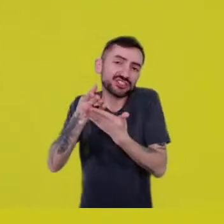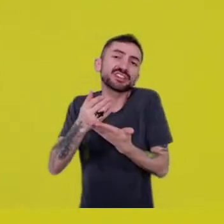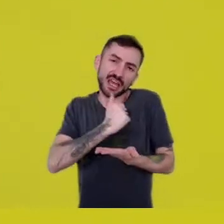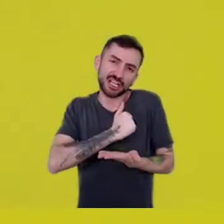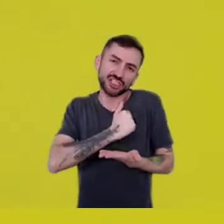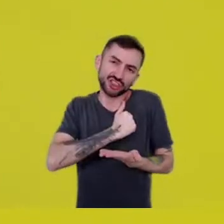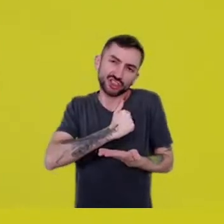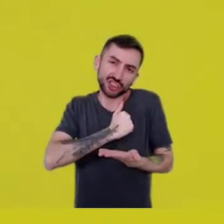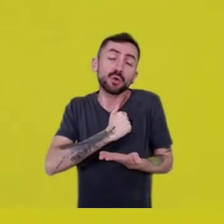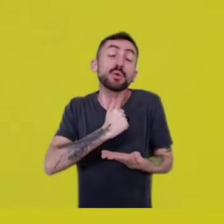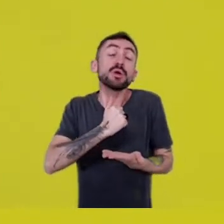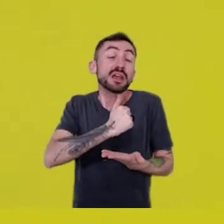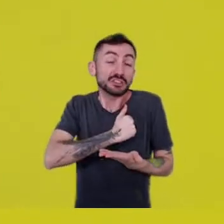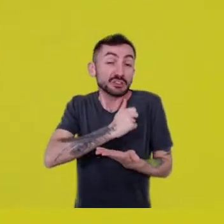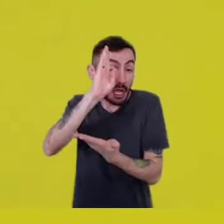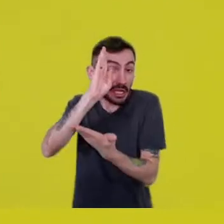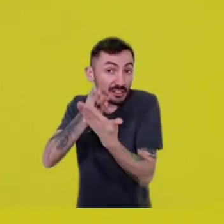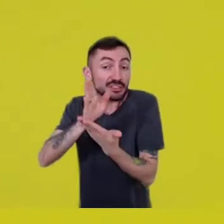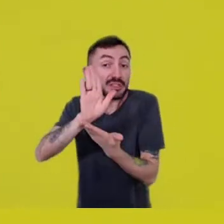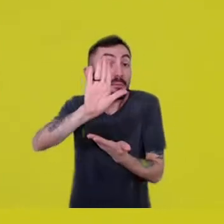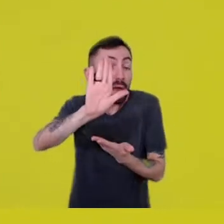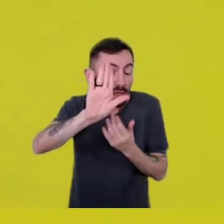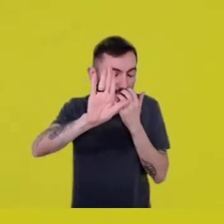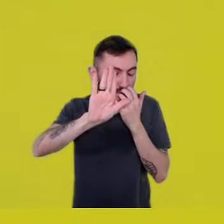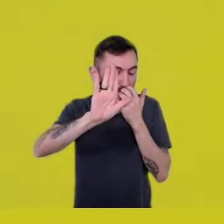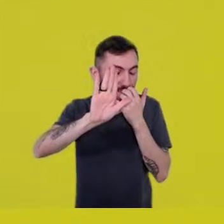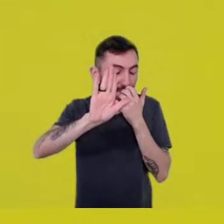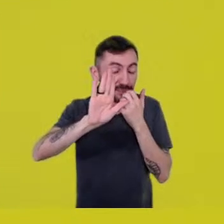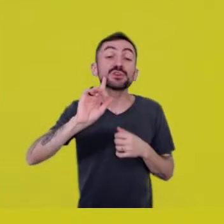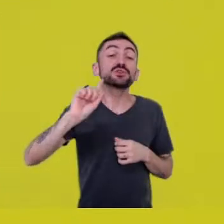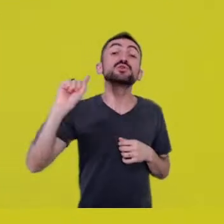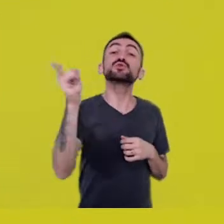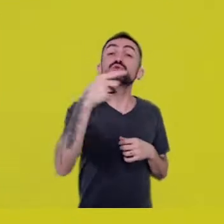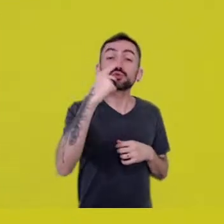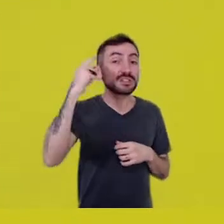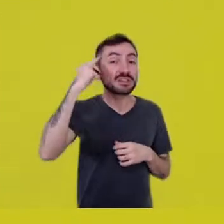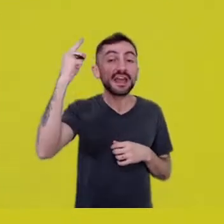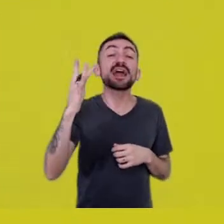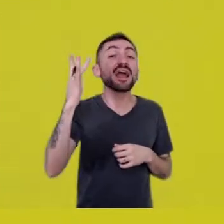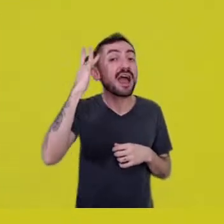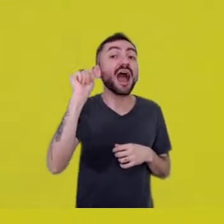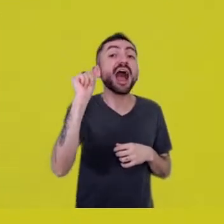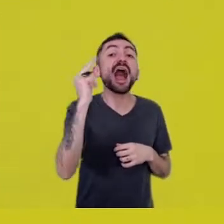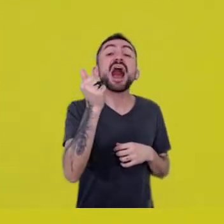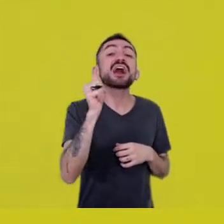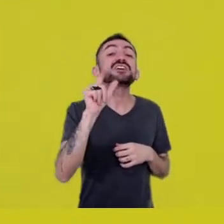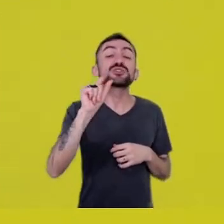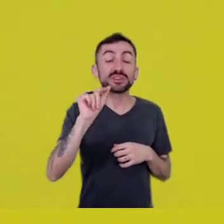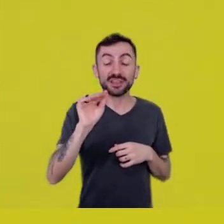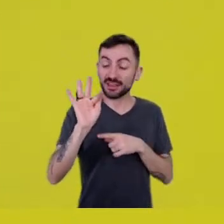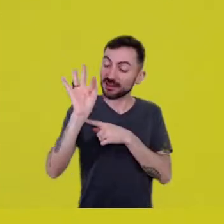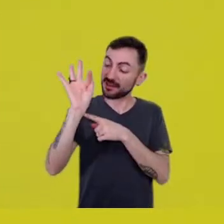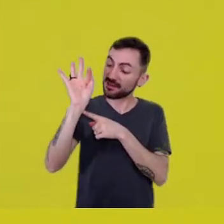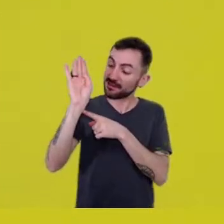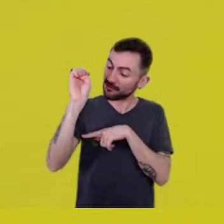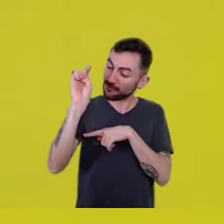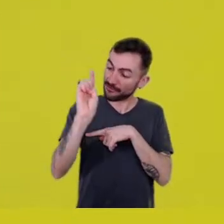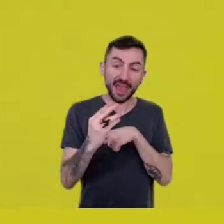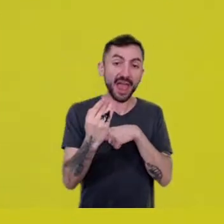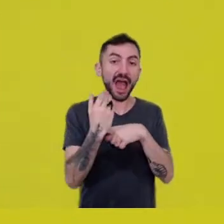suggest that faith makes this movement within us.